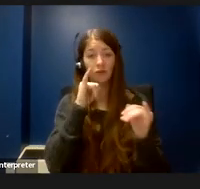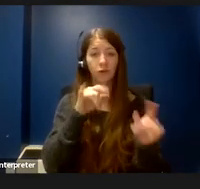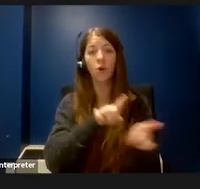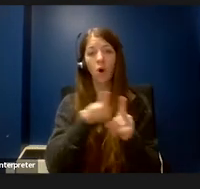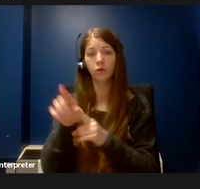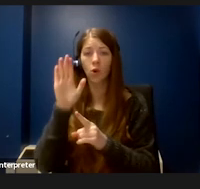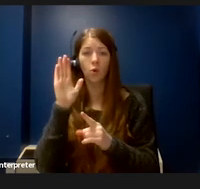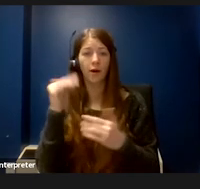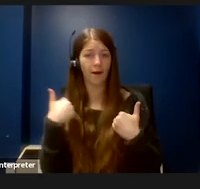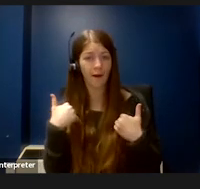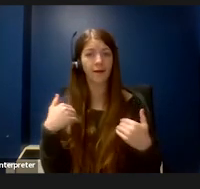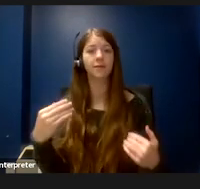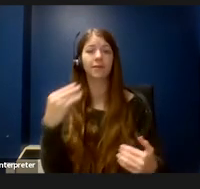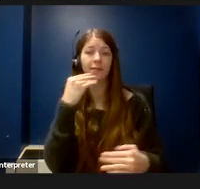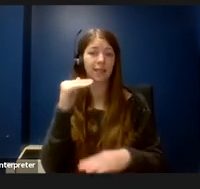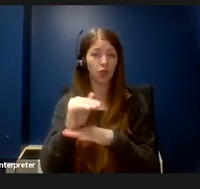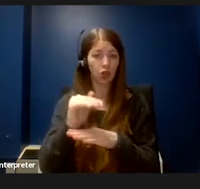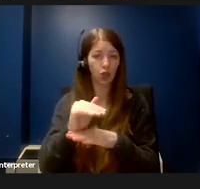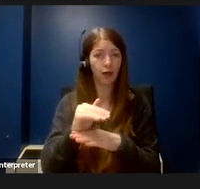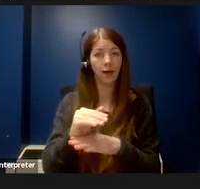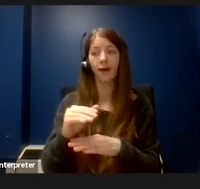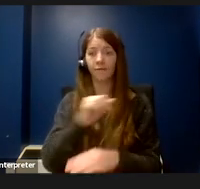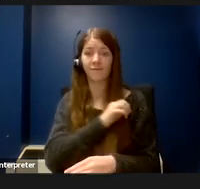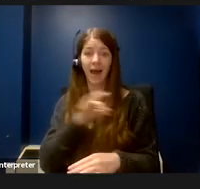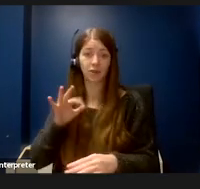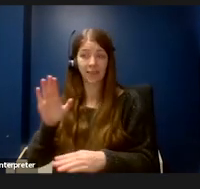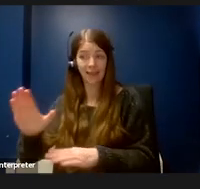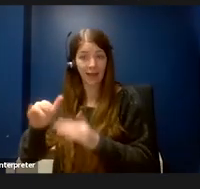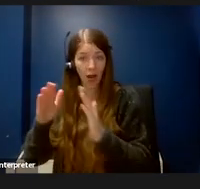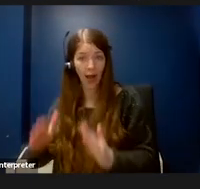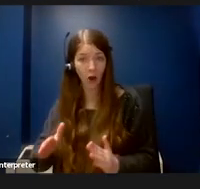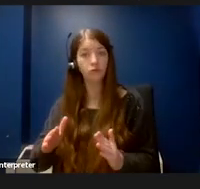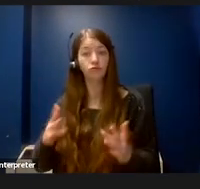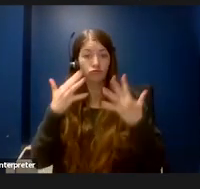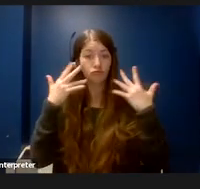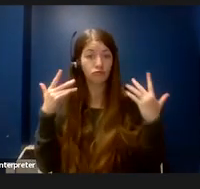which were really hospitable, however oftentimes people's homes are not accessible,